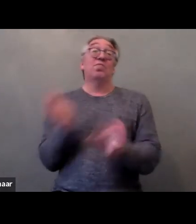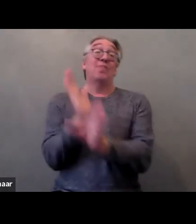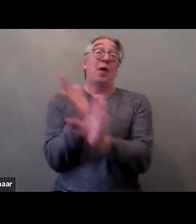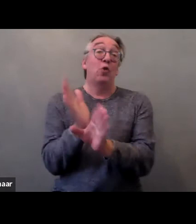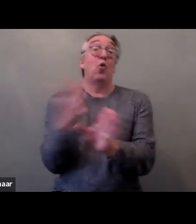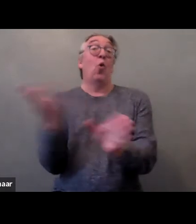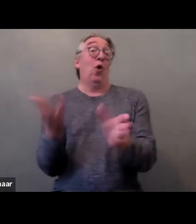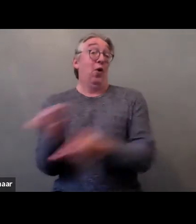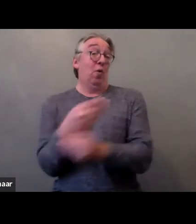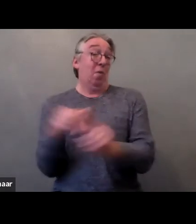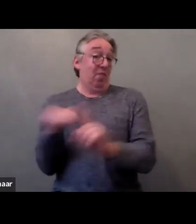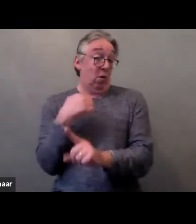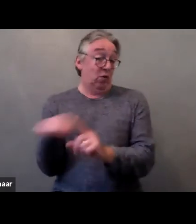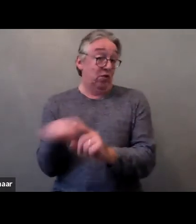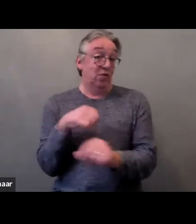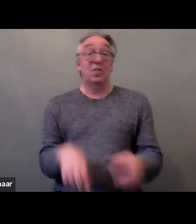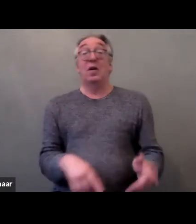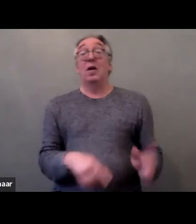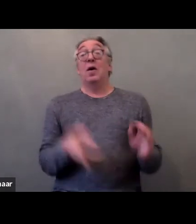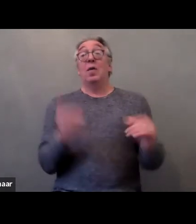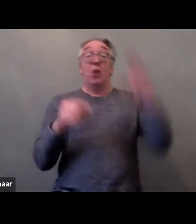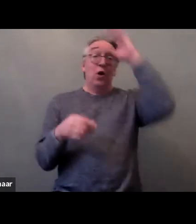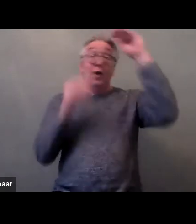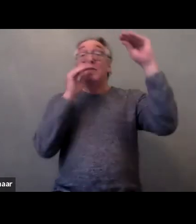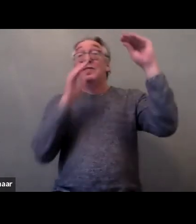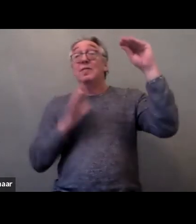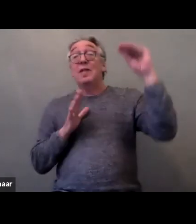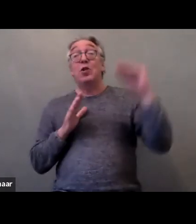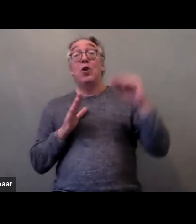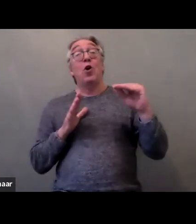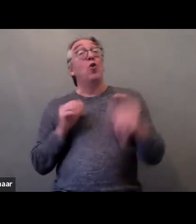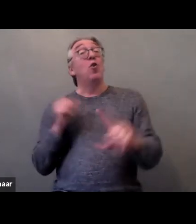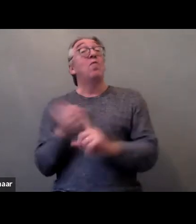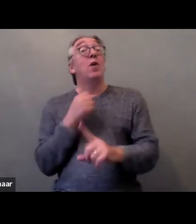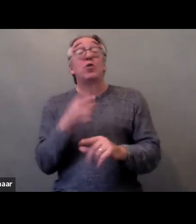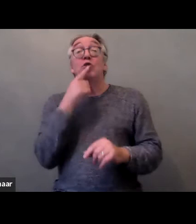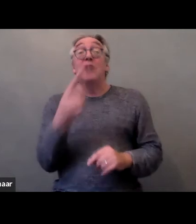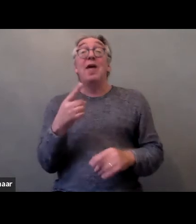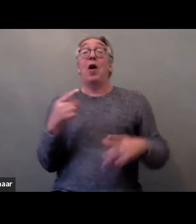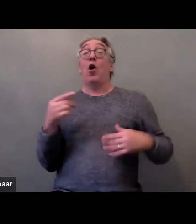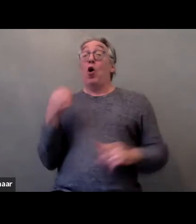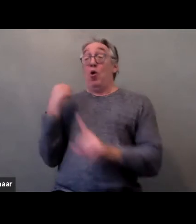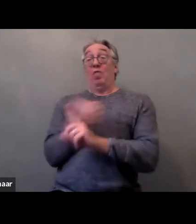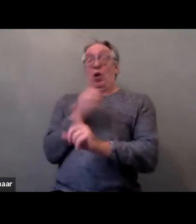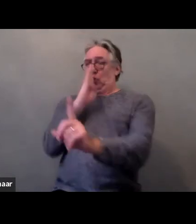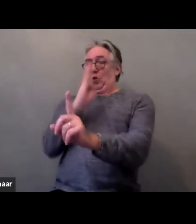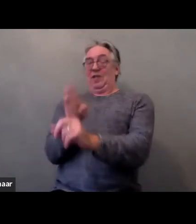It often refers to gender-based violence against women as violence directed against women because they are women,